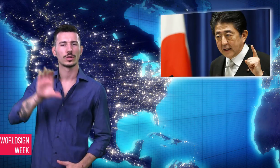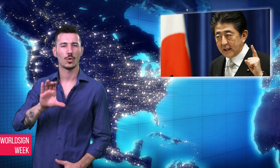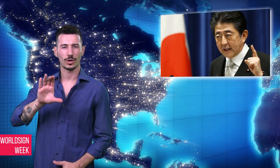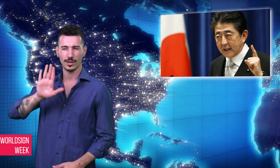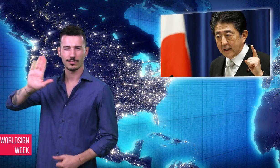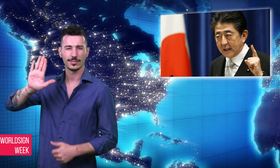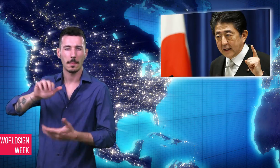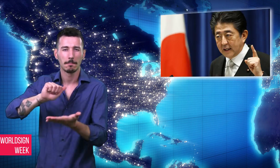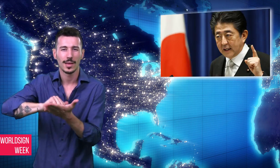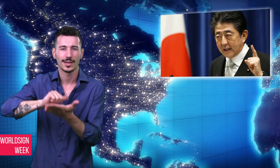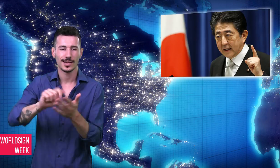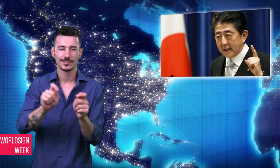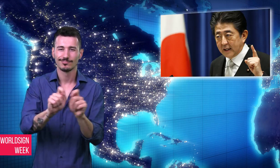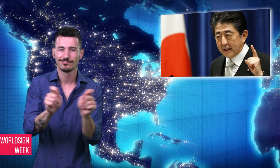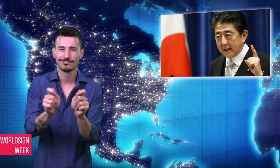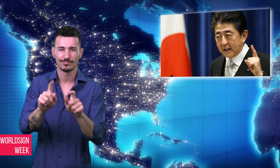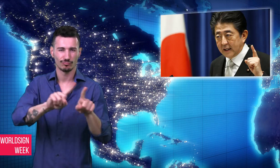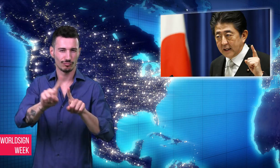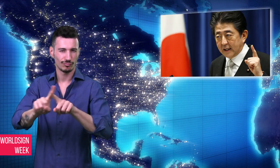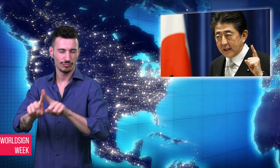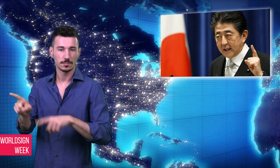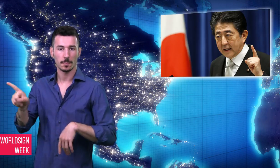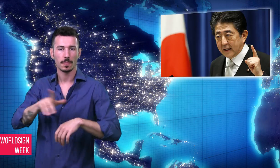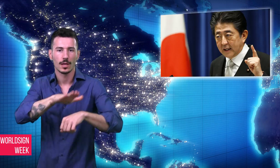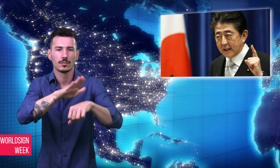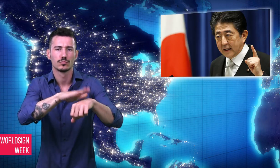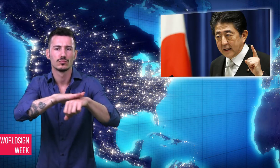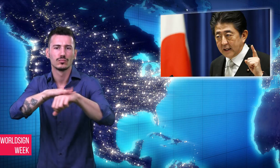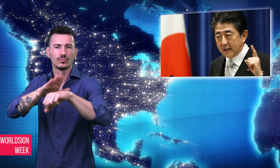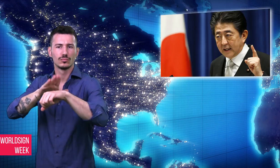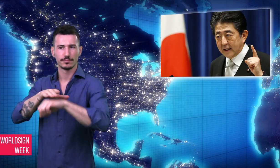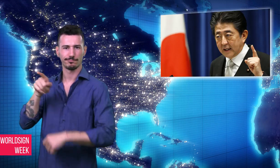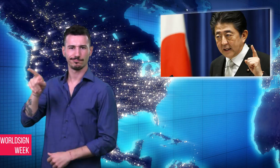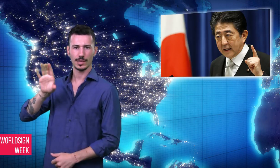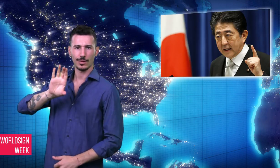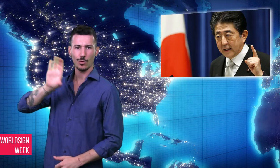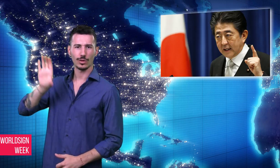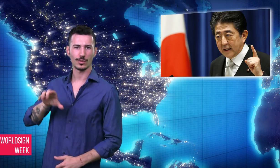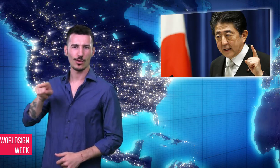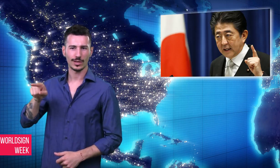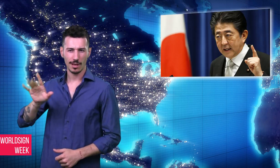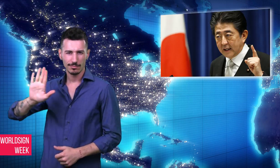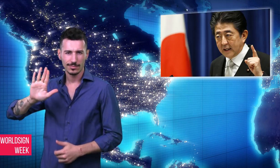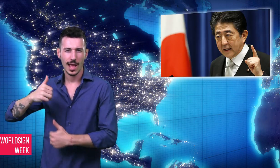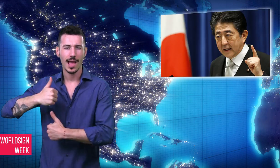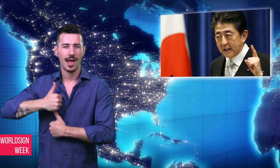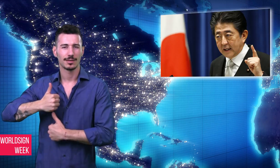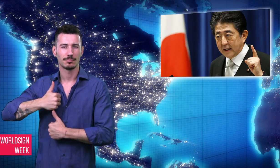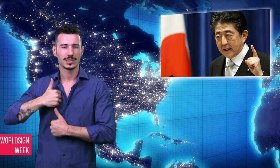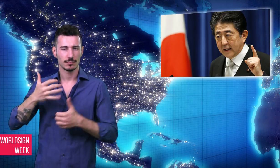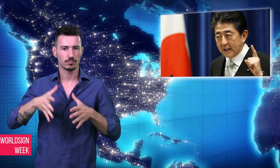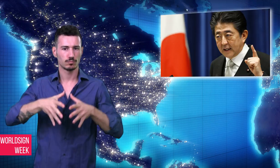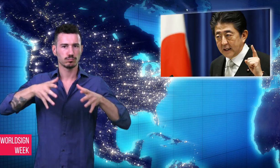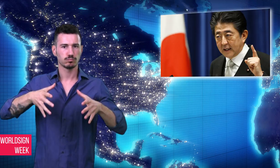North Korean state media warned that the missile over Japan was just a step